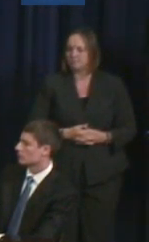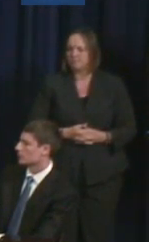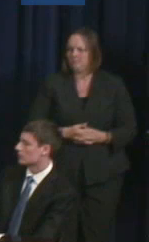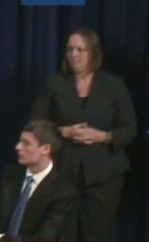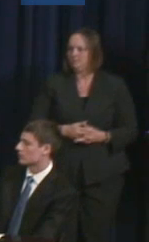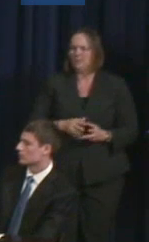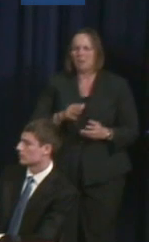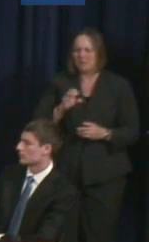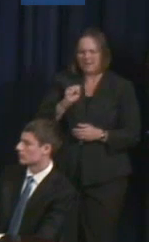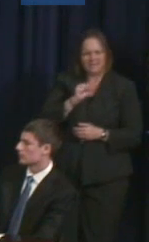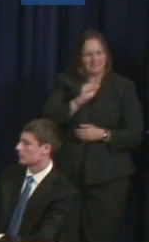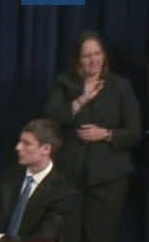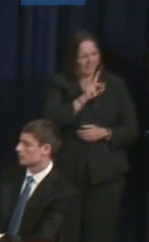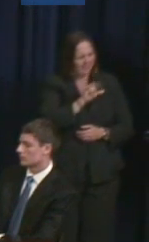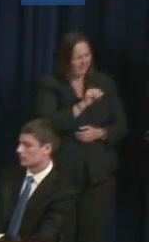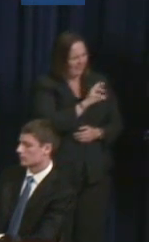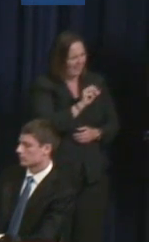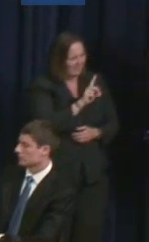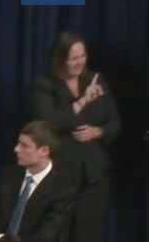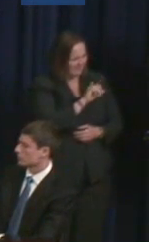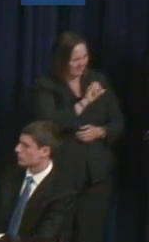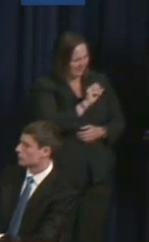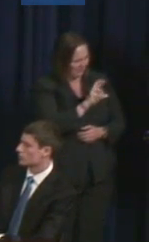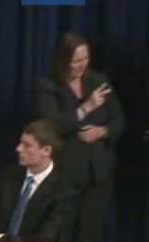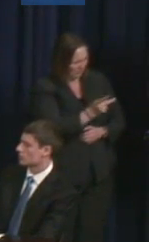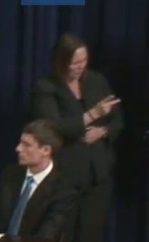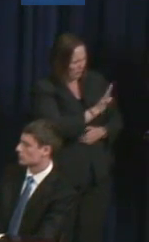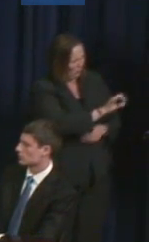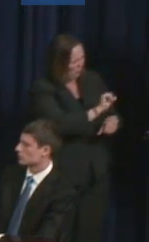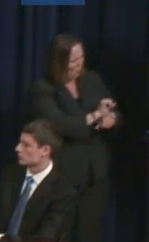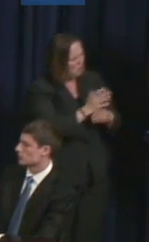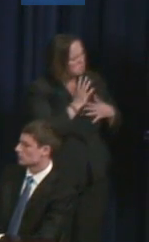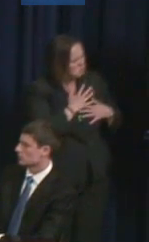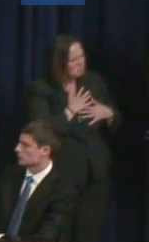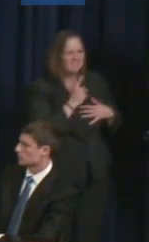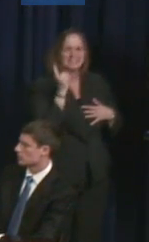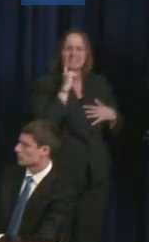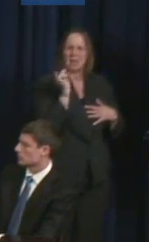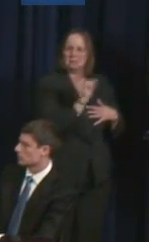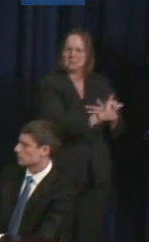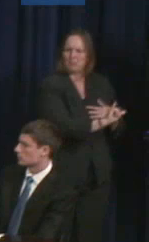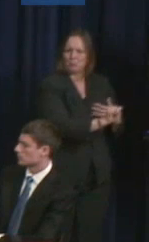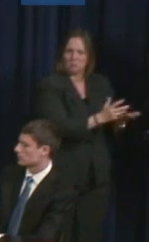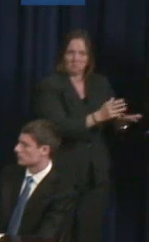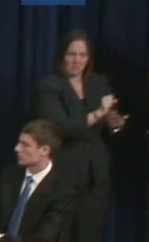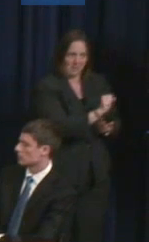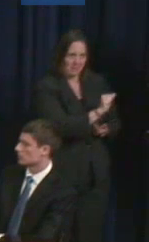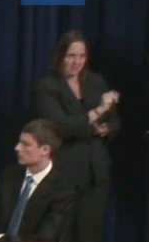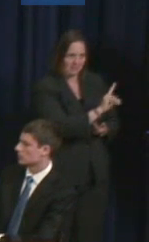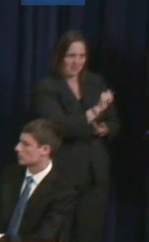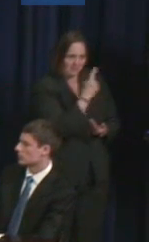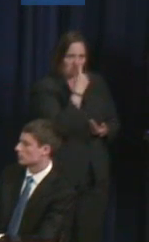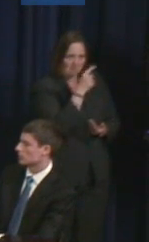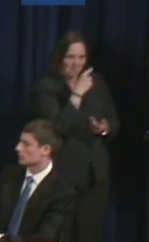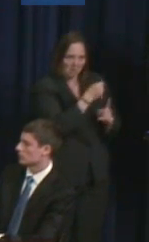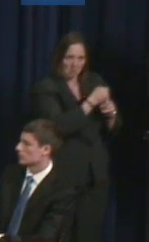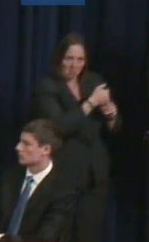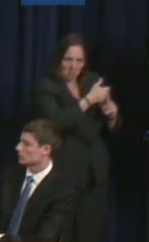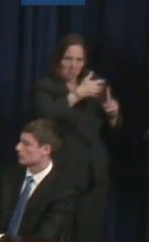It sounds like the work that you've been doing has some similarities. Maybe Sandy you could talk a little bit more about how you've been reaching out.